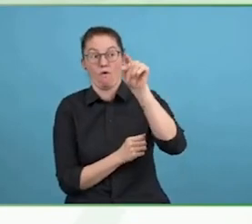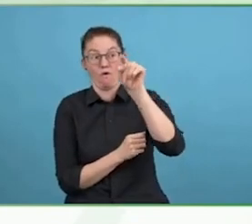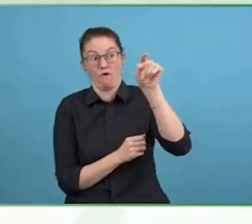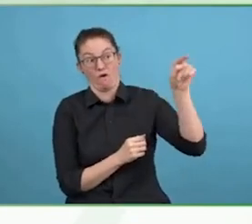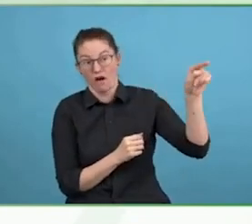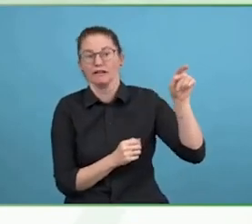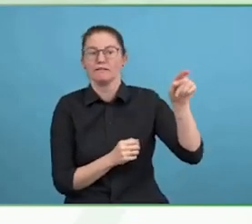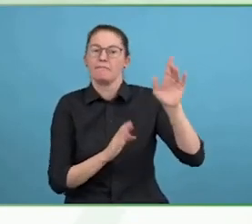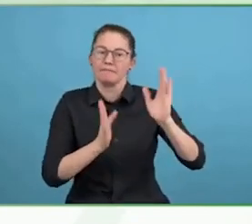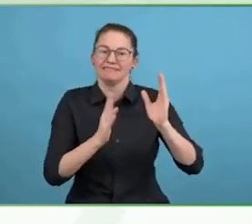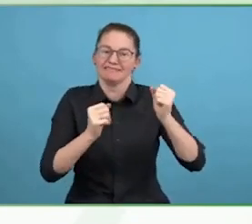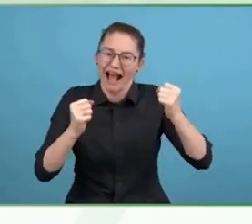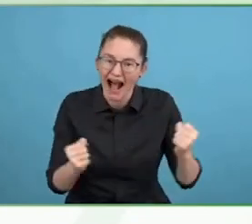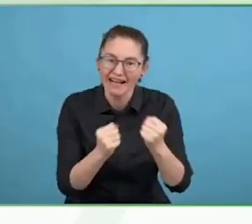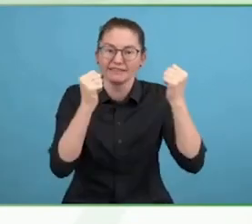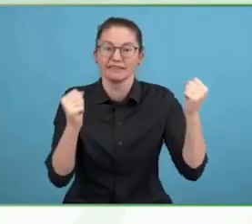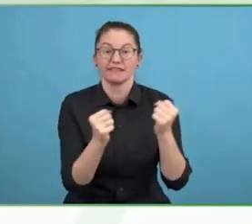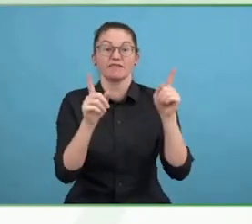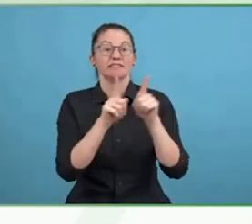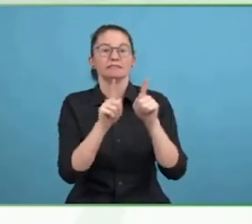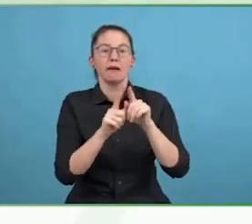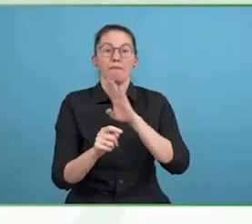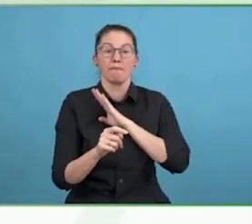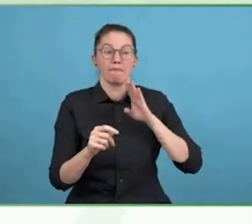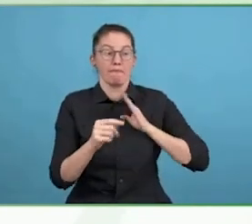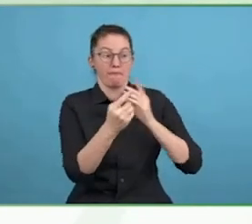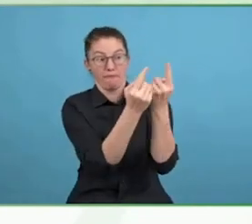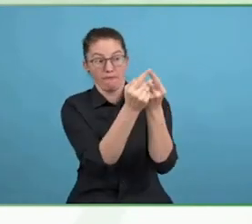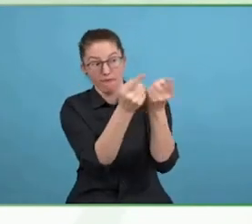and you will meet one of them in a middle, as well as opening again